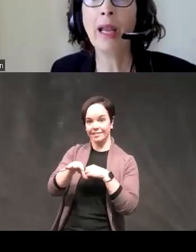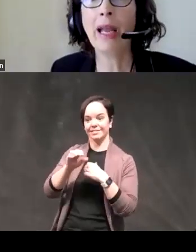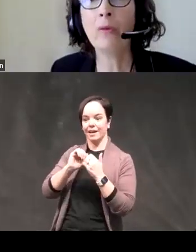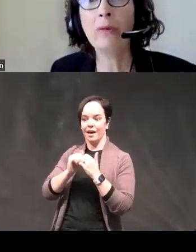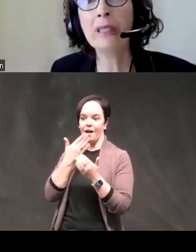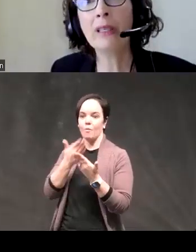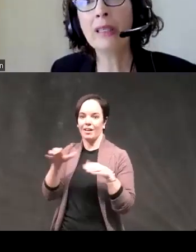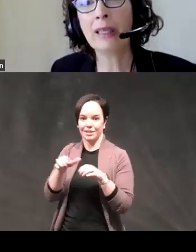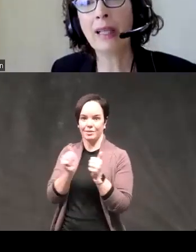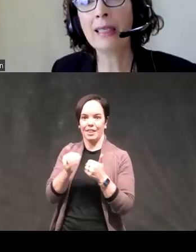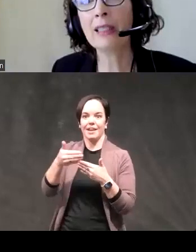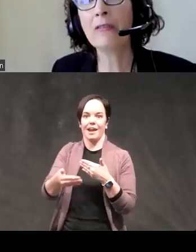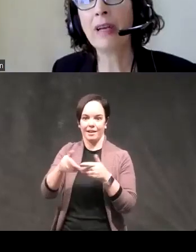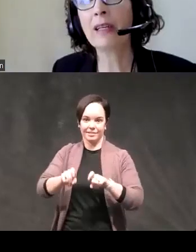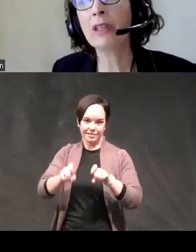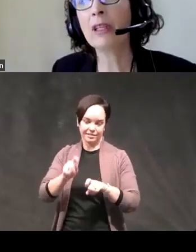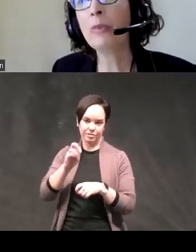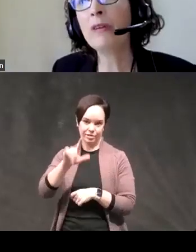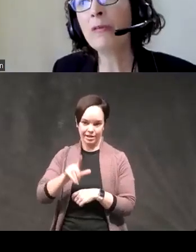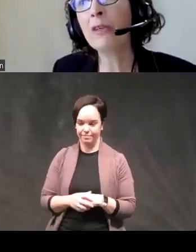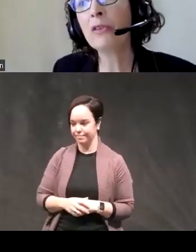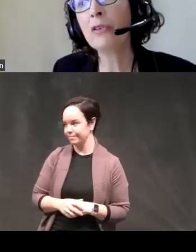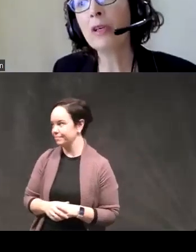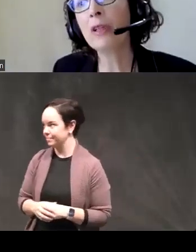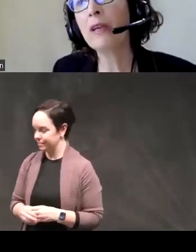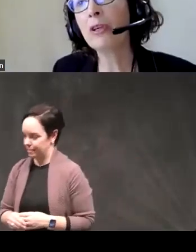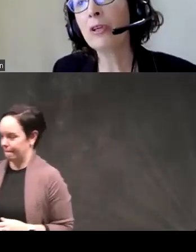and what we saw is the classic effect of a little bit of a rouse is a good thing if